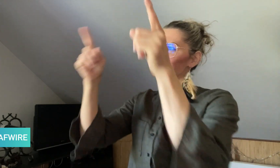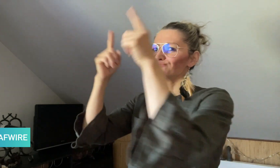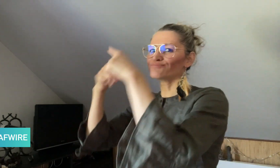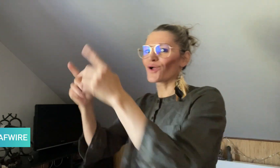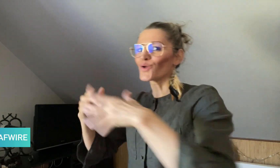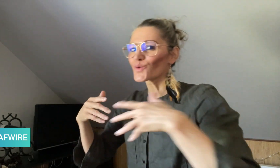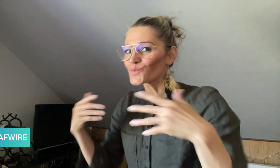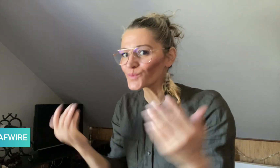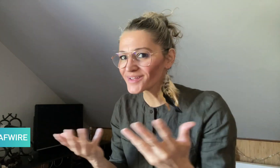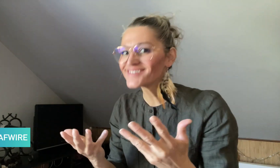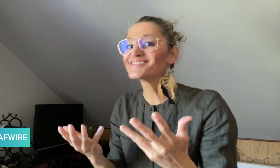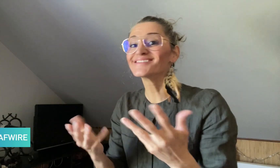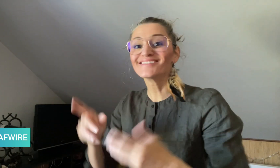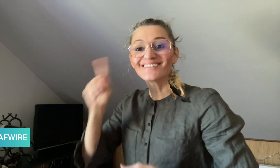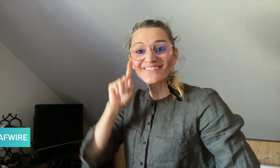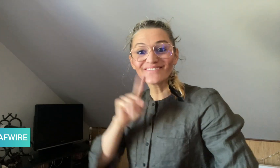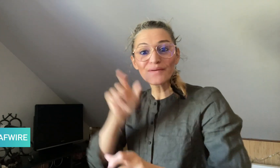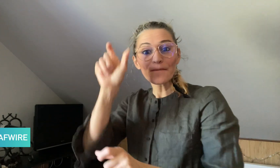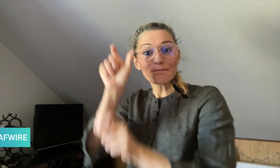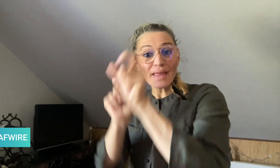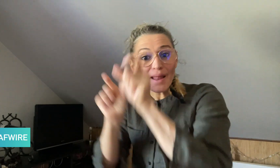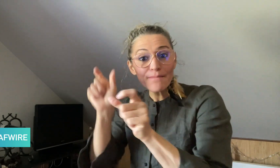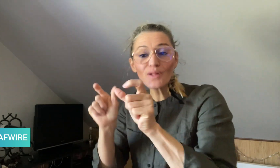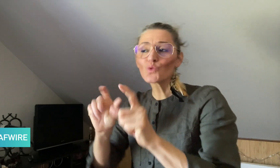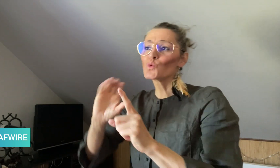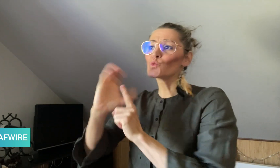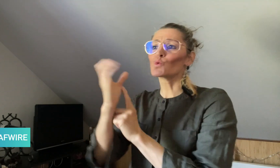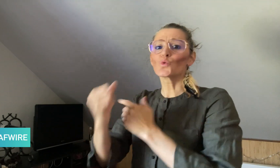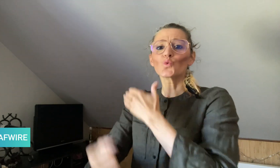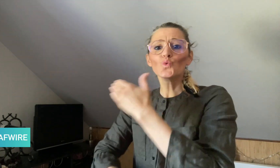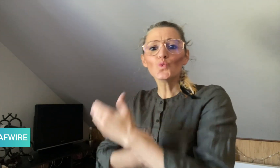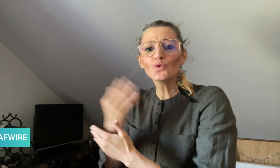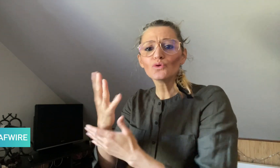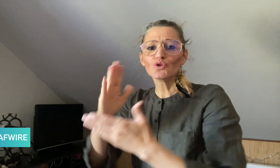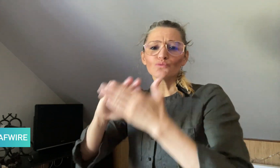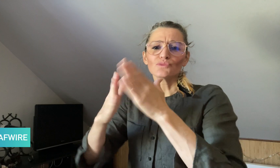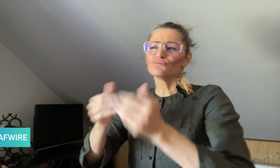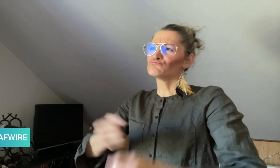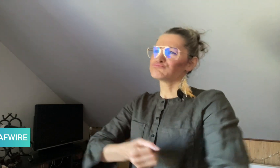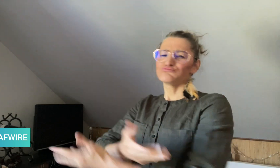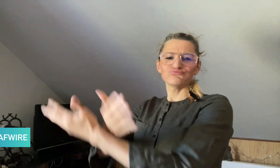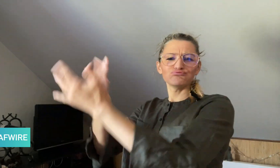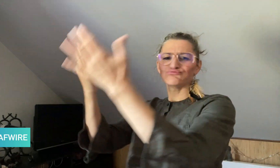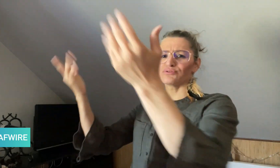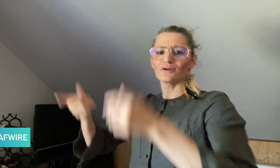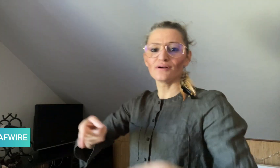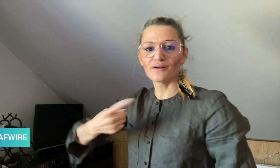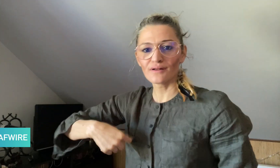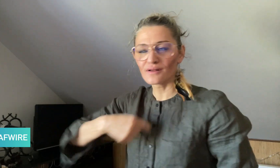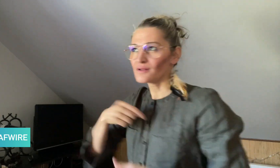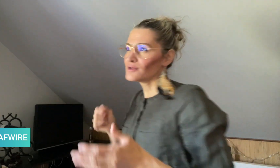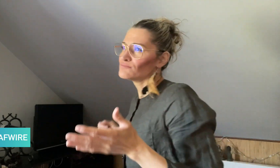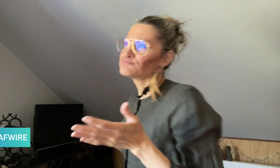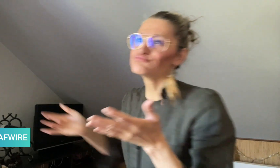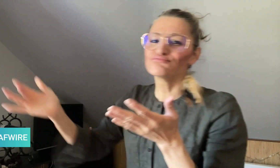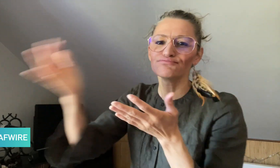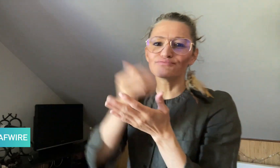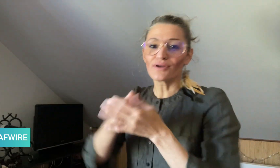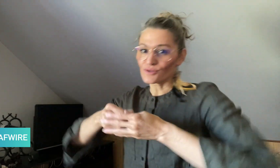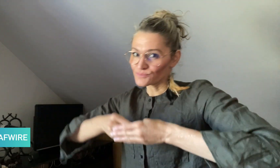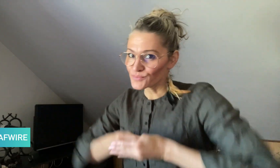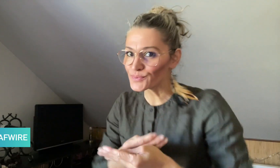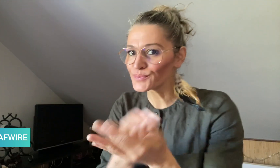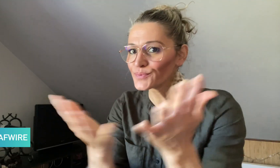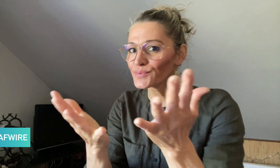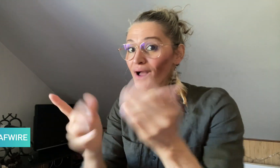about Deaf people, culture, and communities around the world.